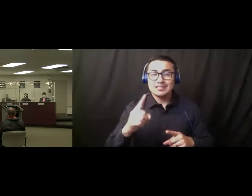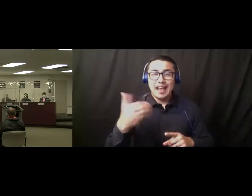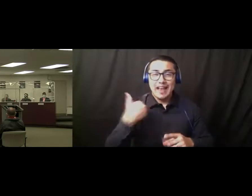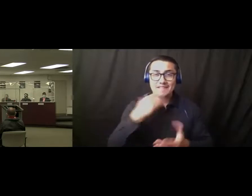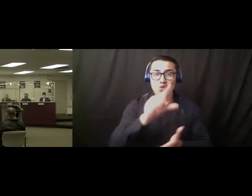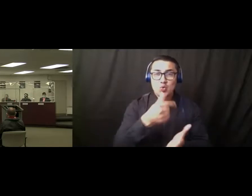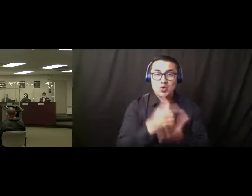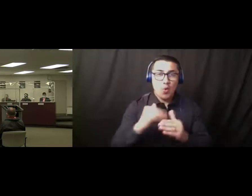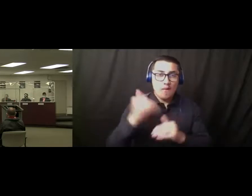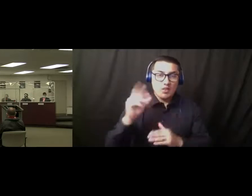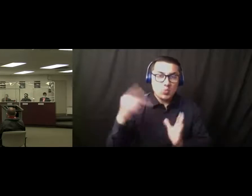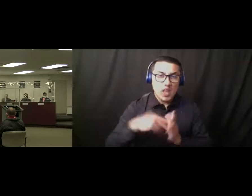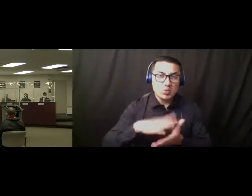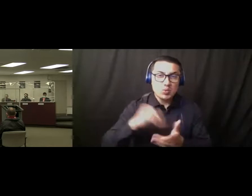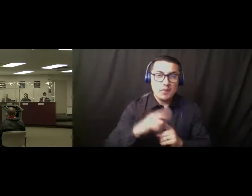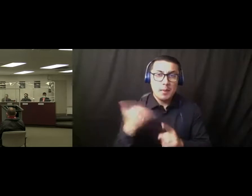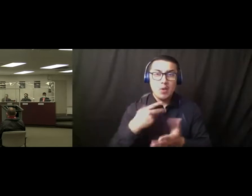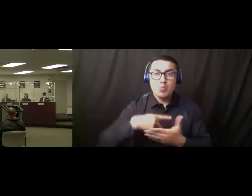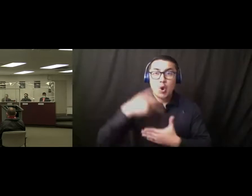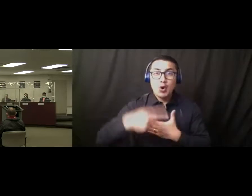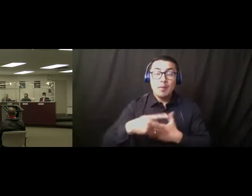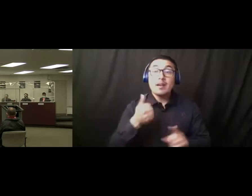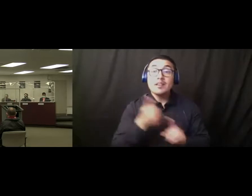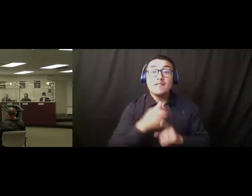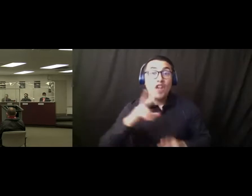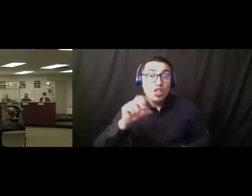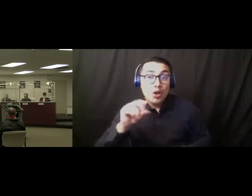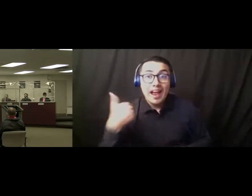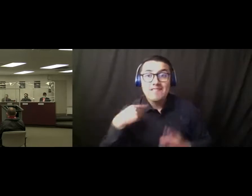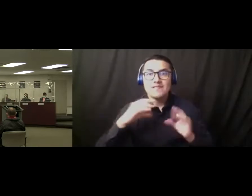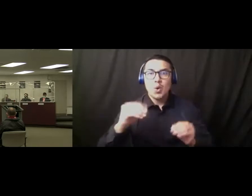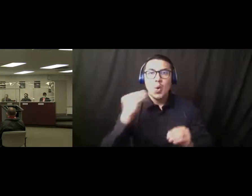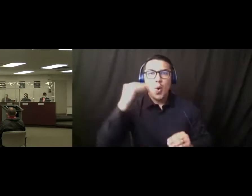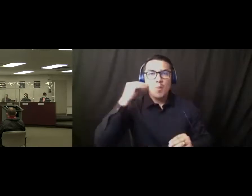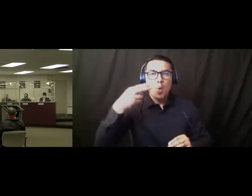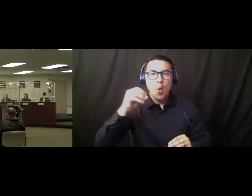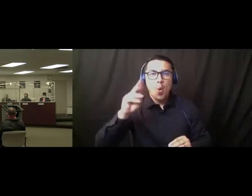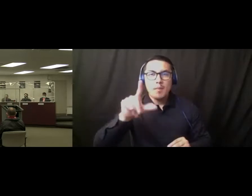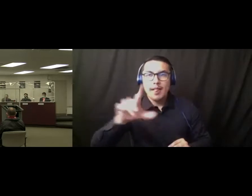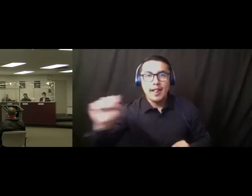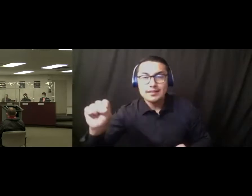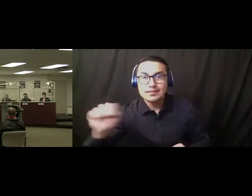and 30 of them being homeless students. Um, that-that is-that is phenomenal work. Um, I'm